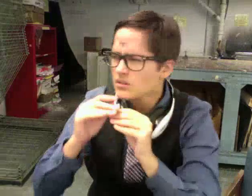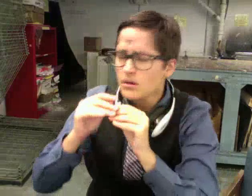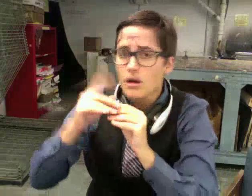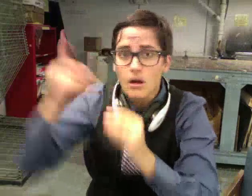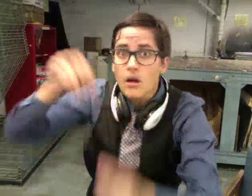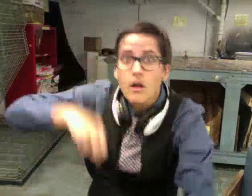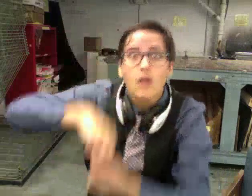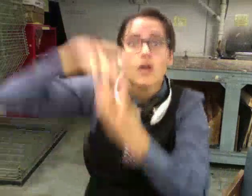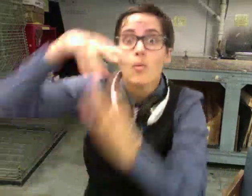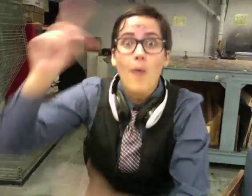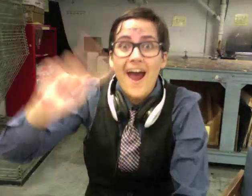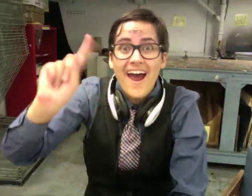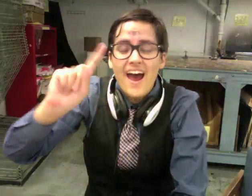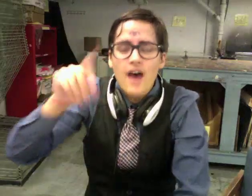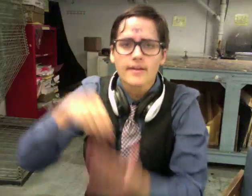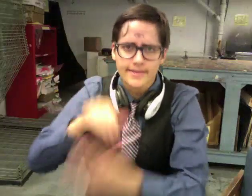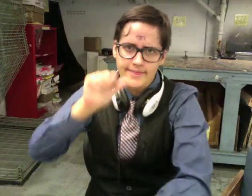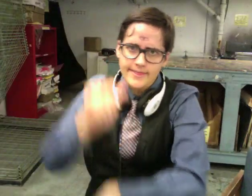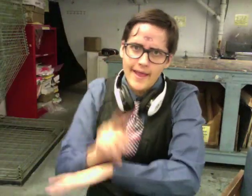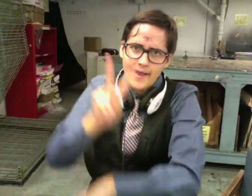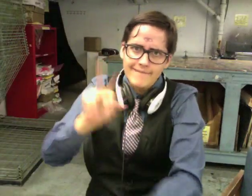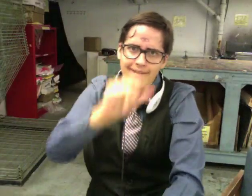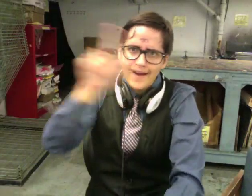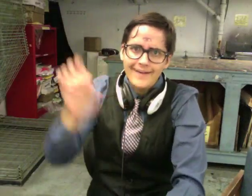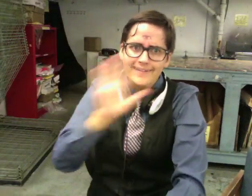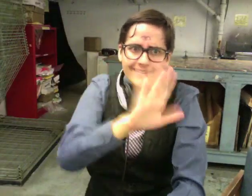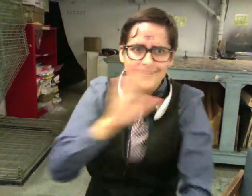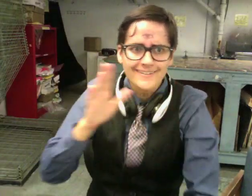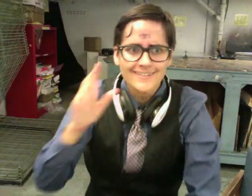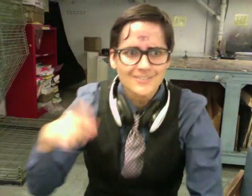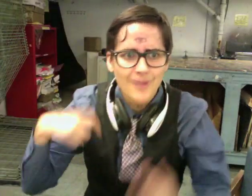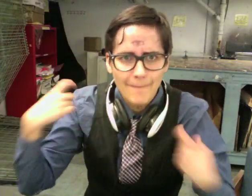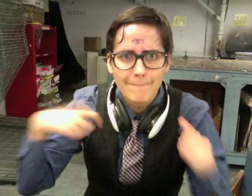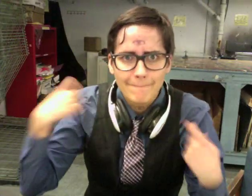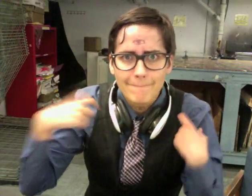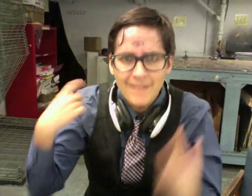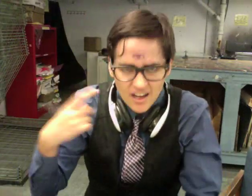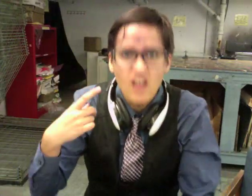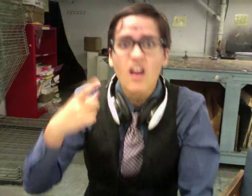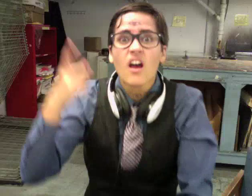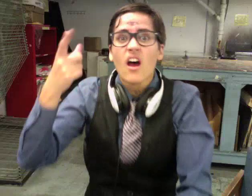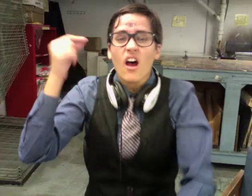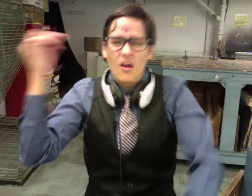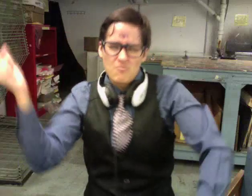in the Night Vale Elementary gymnasium during basketball practice, disrupting practice quite